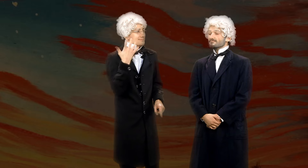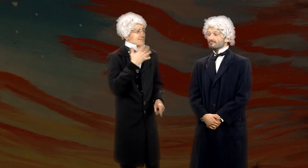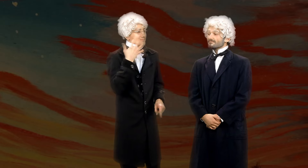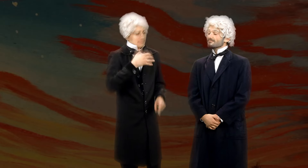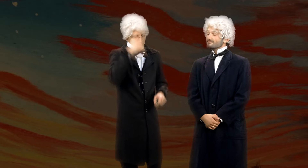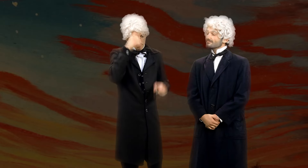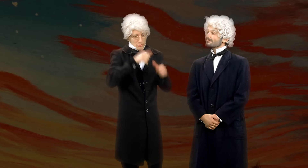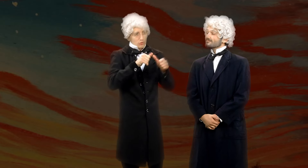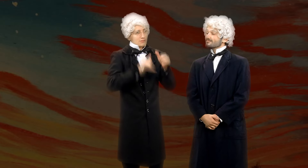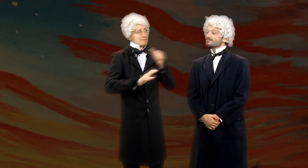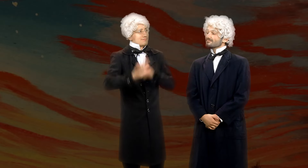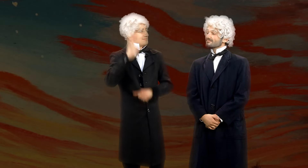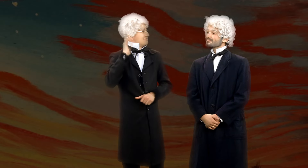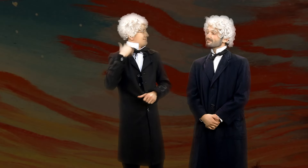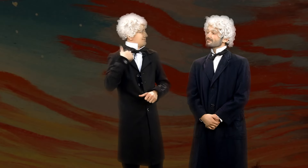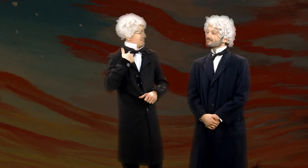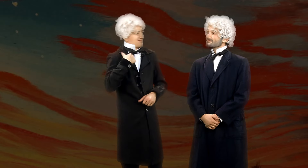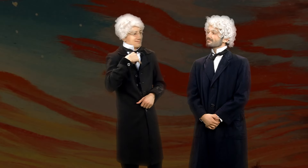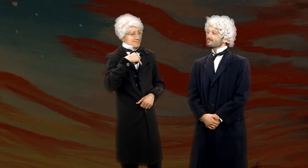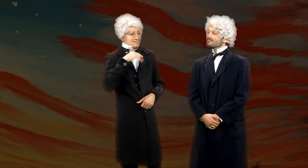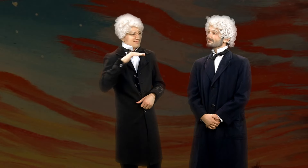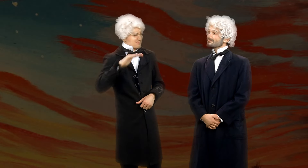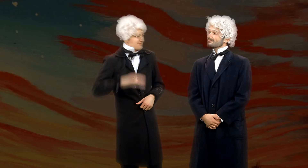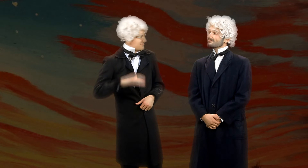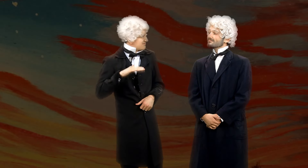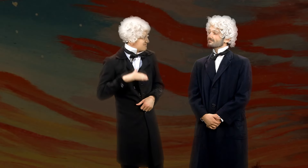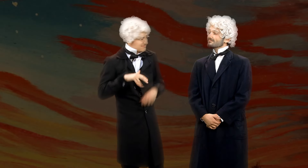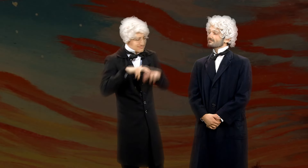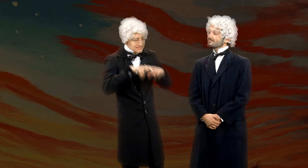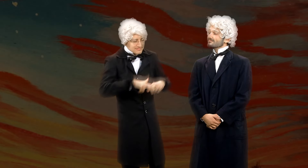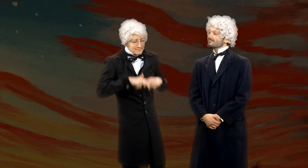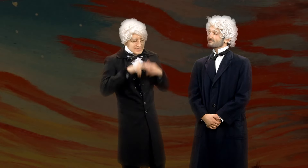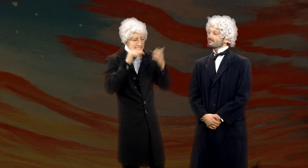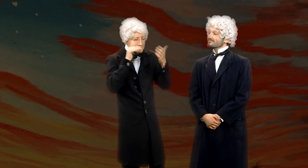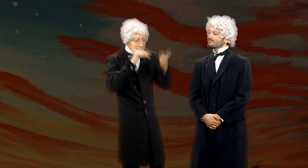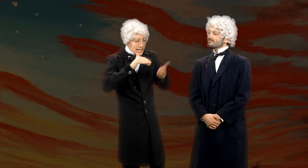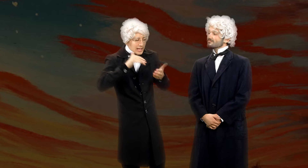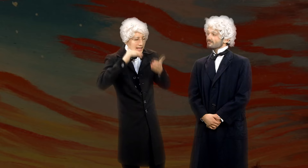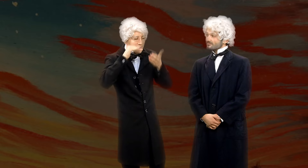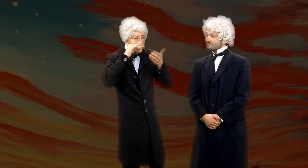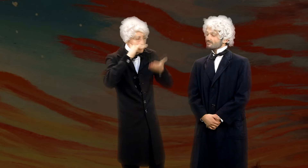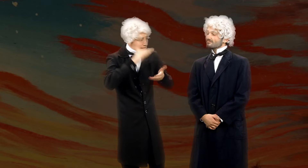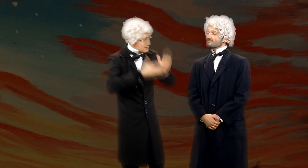I just remember long ago, when I was a boy, sitting all day at my desk and studying,